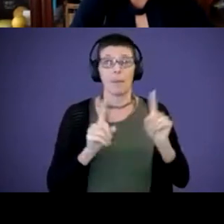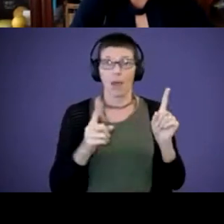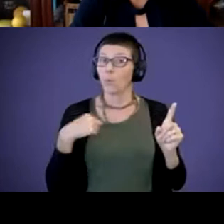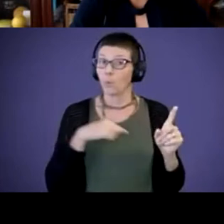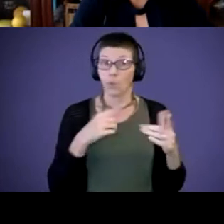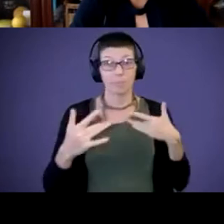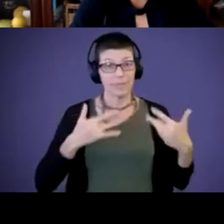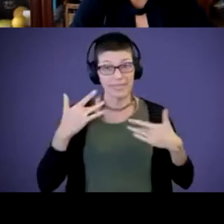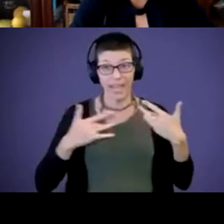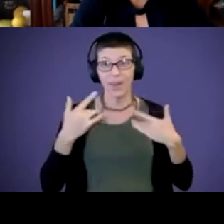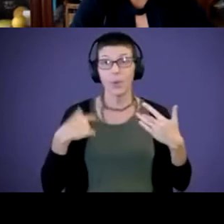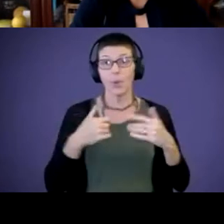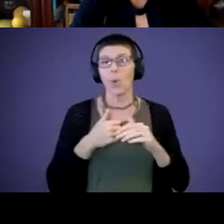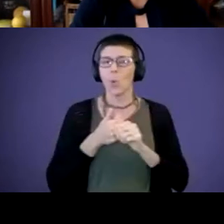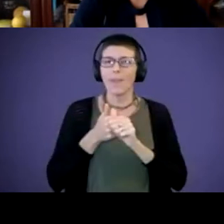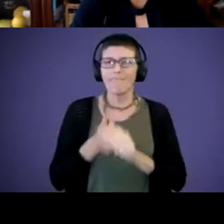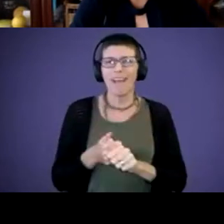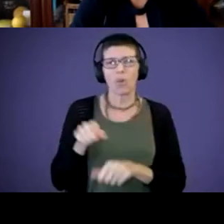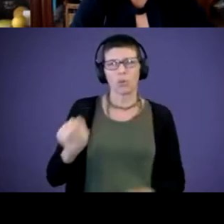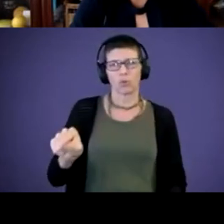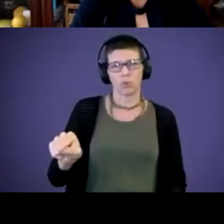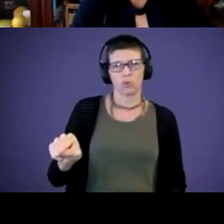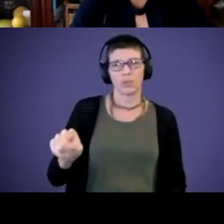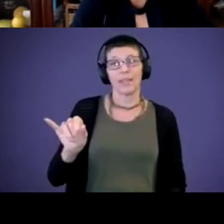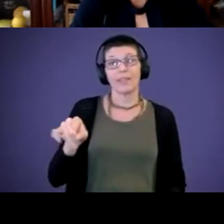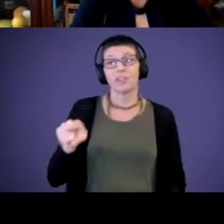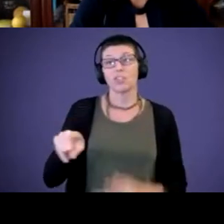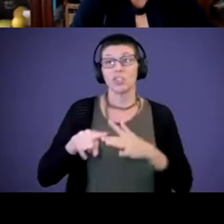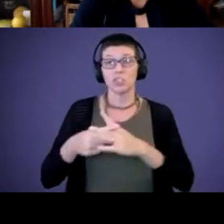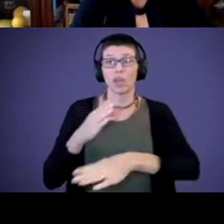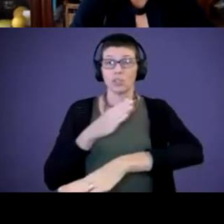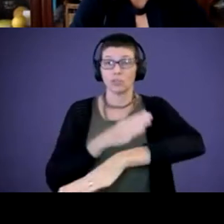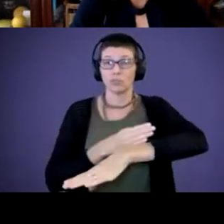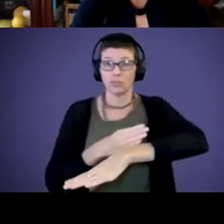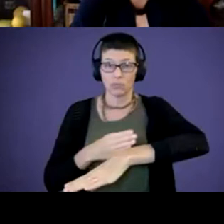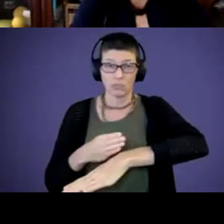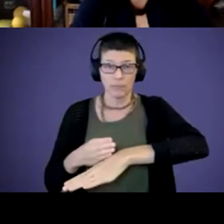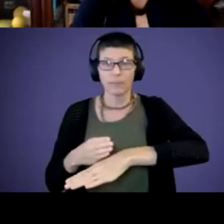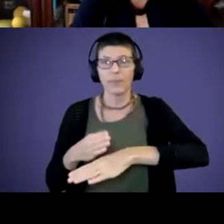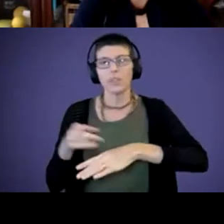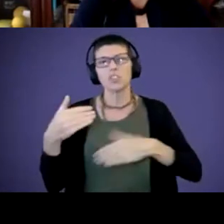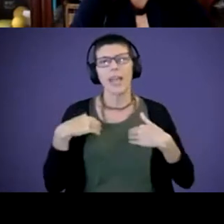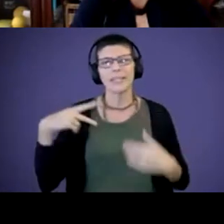we follow her leads. So if she starts regressing, like when we, she has PT both early intervention